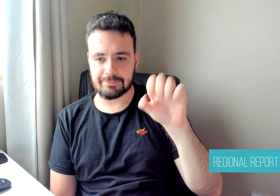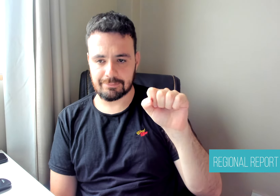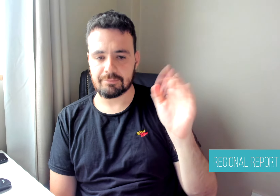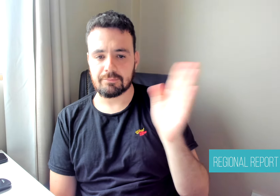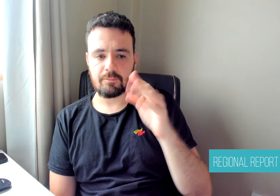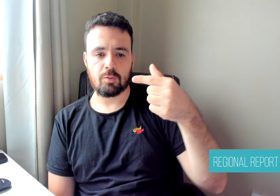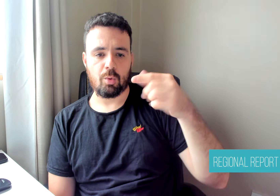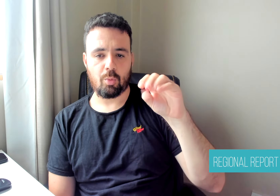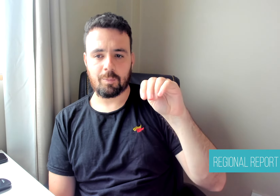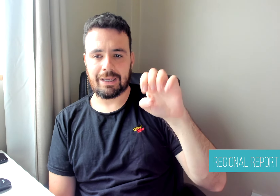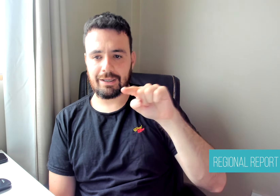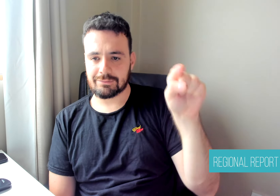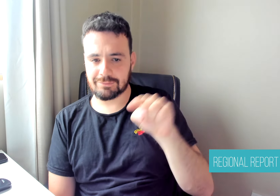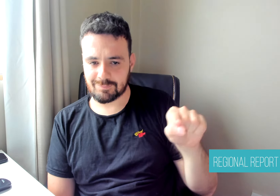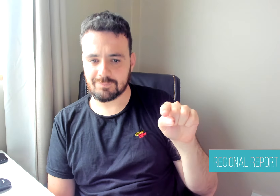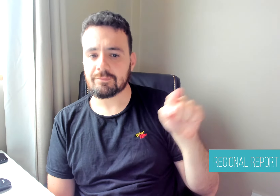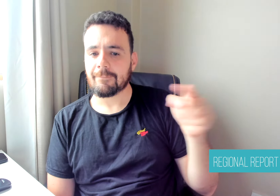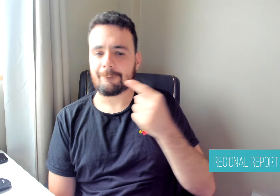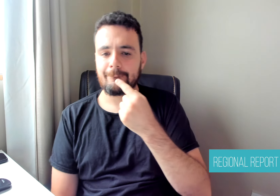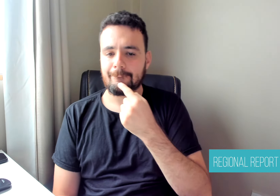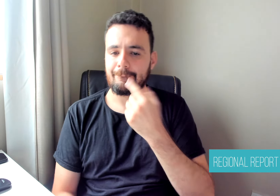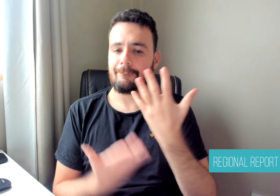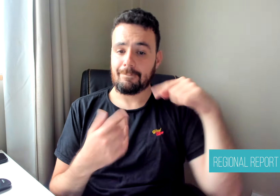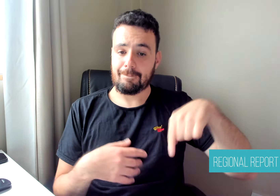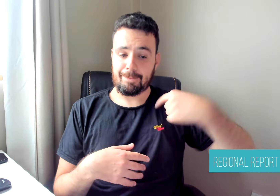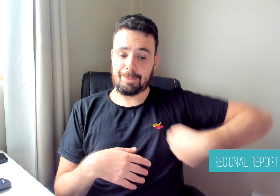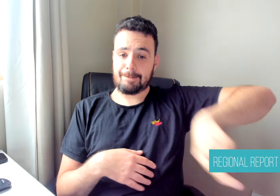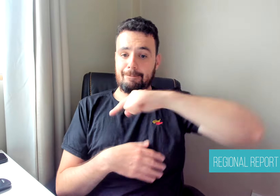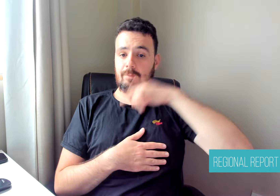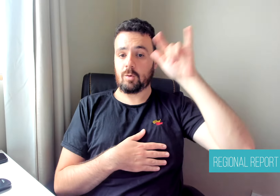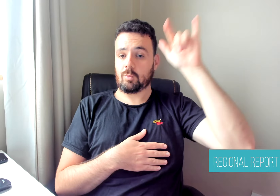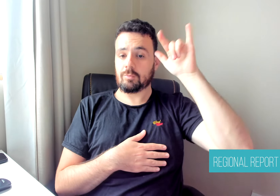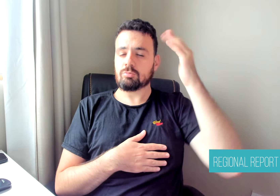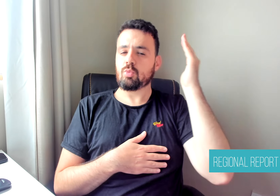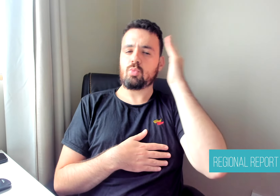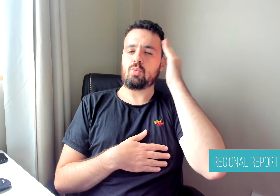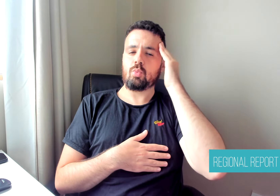to provide more and better options so that all our travelers,